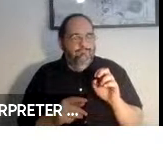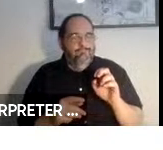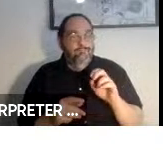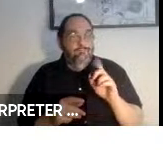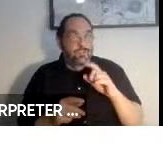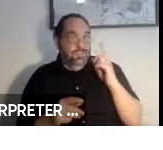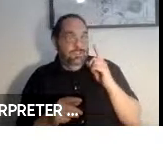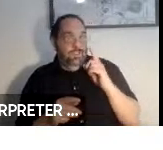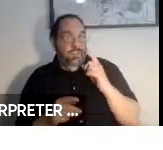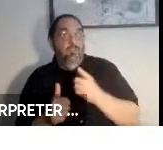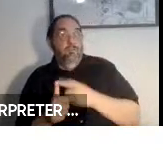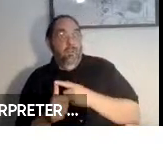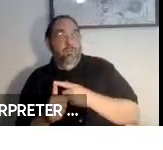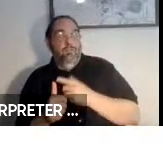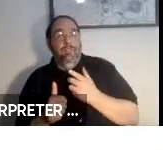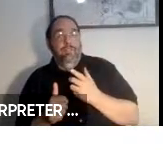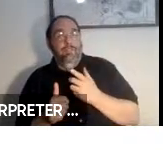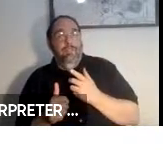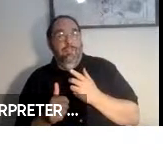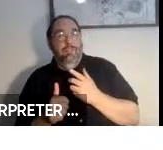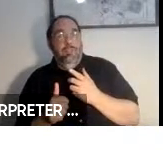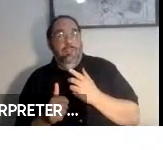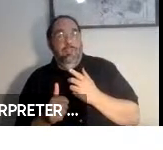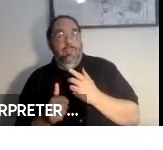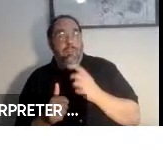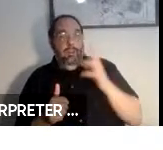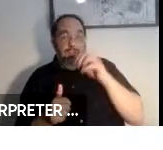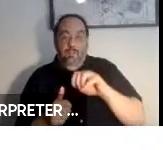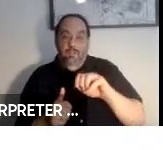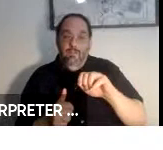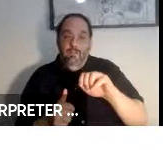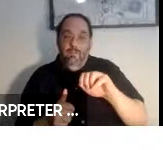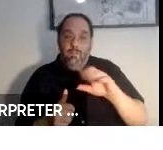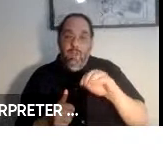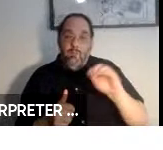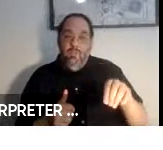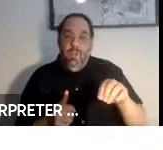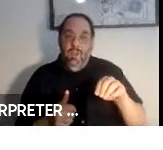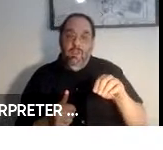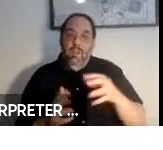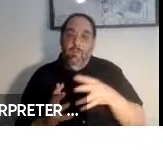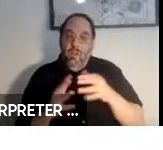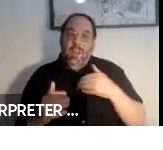upfront because an estimated 50% of Americans have some sort of accessibility concerns.